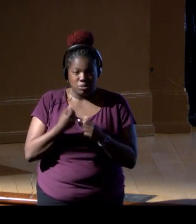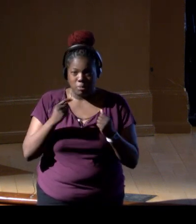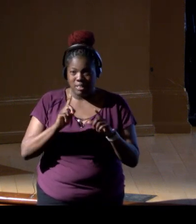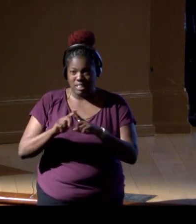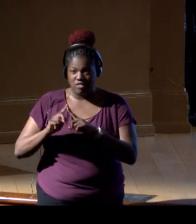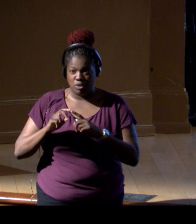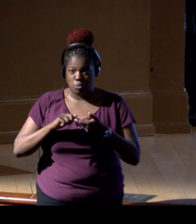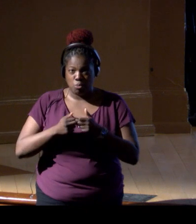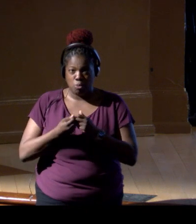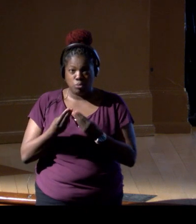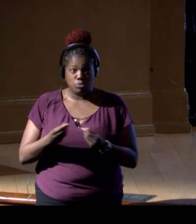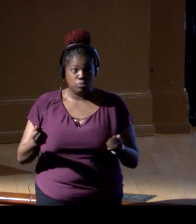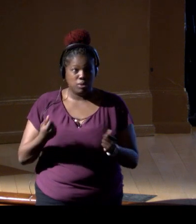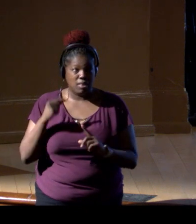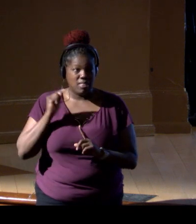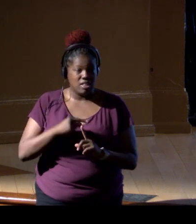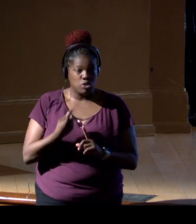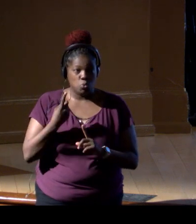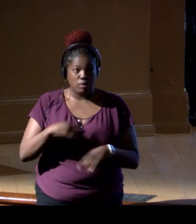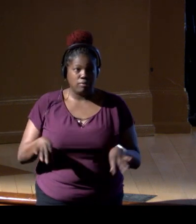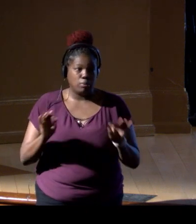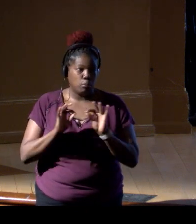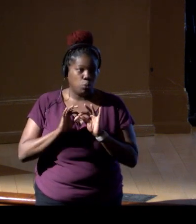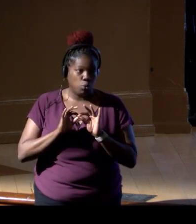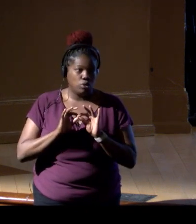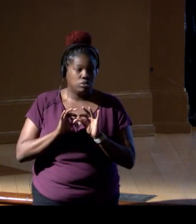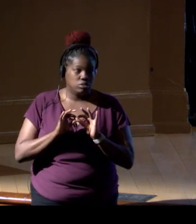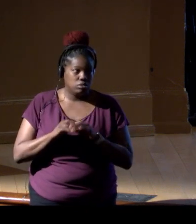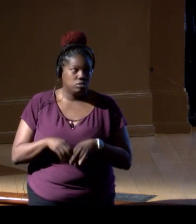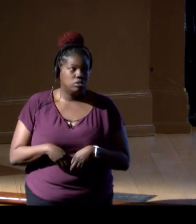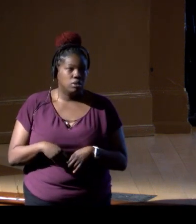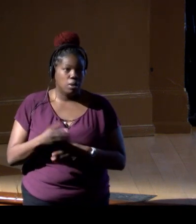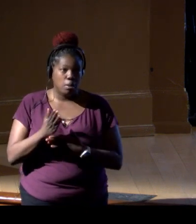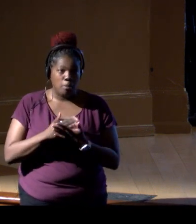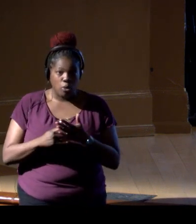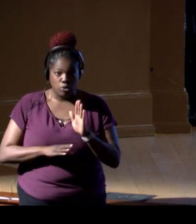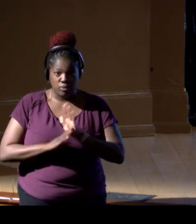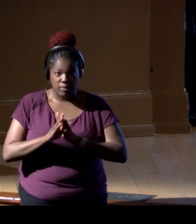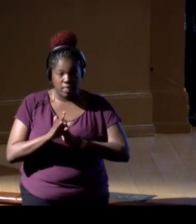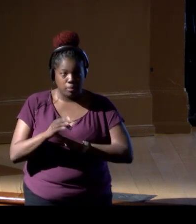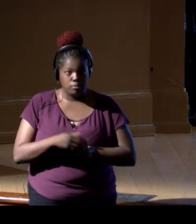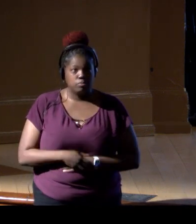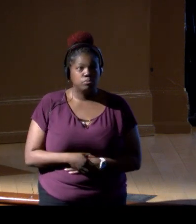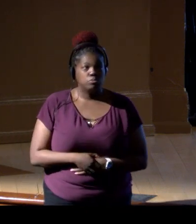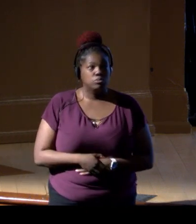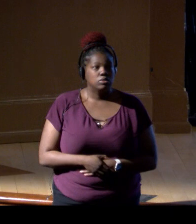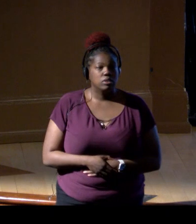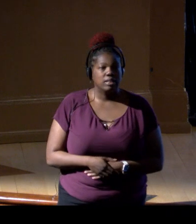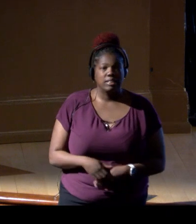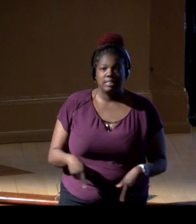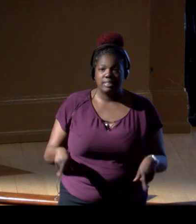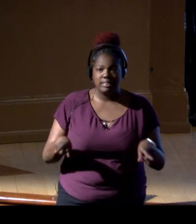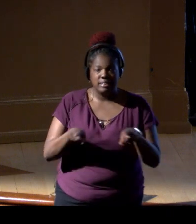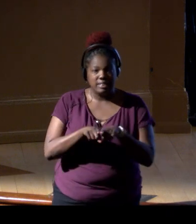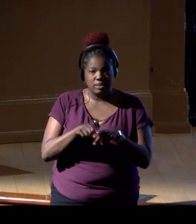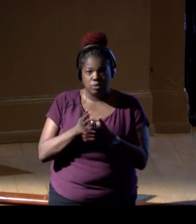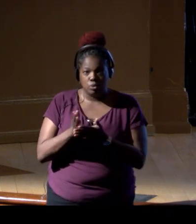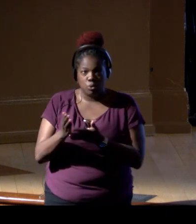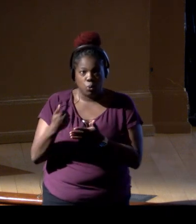but this is one of the most important aspects to develop. And in the same way that we have these collections